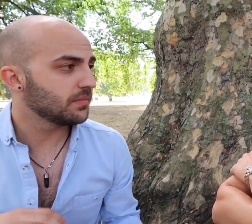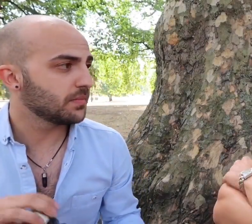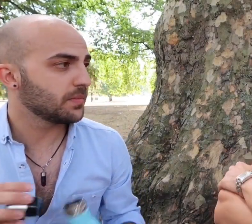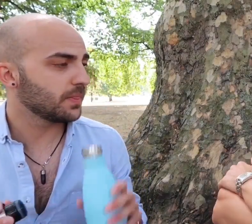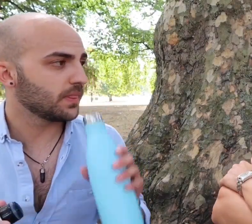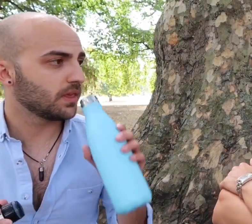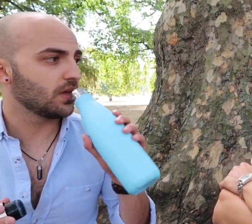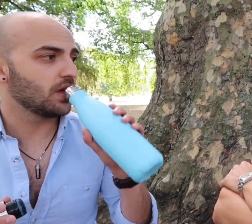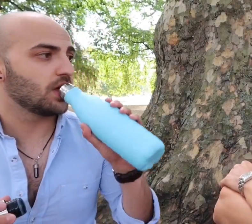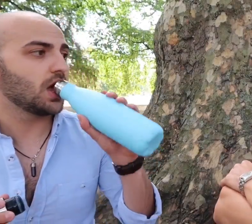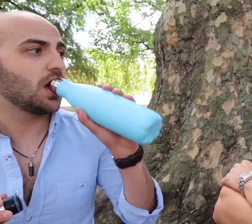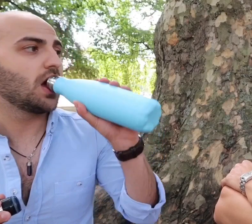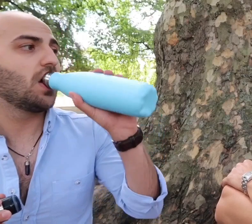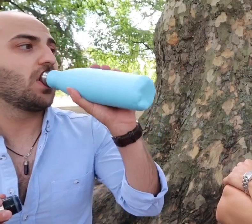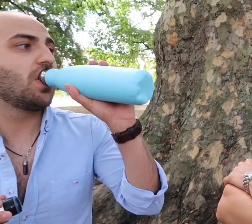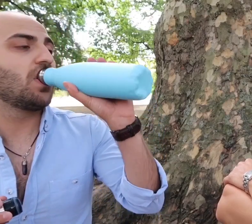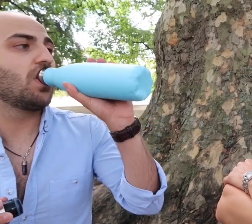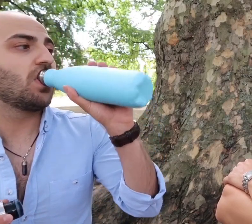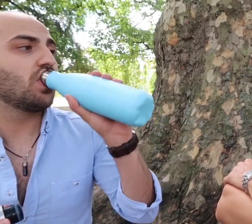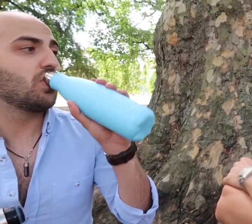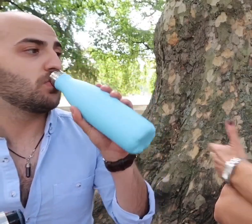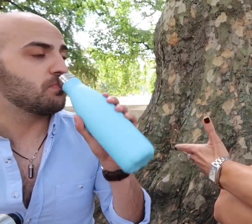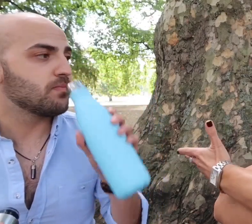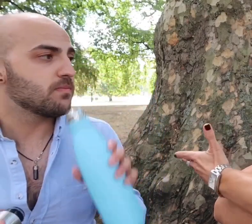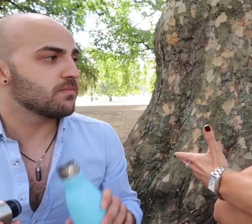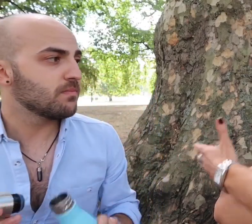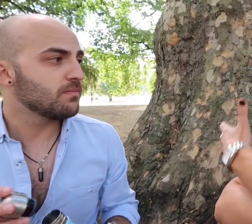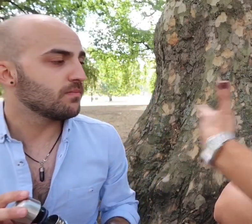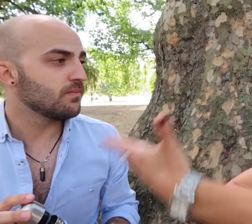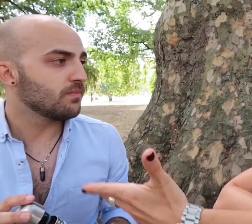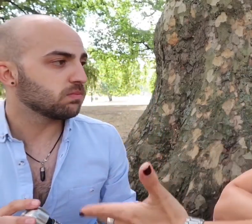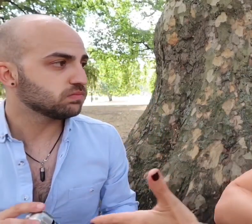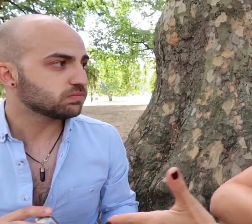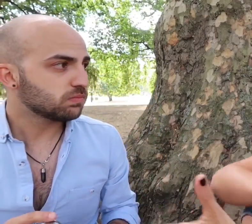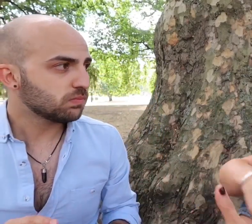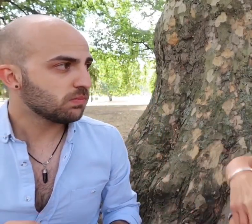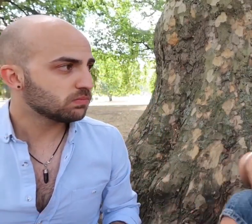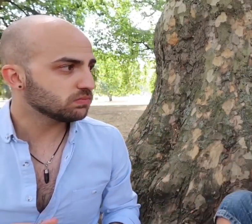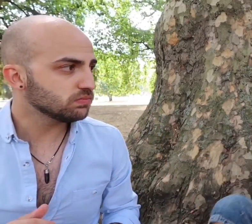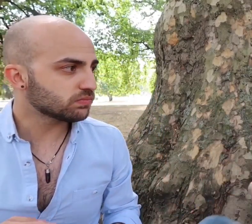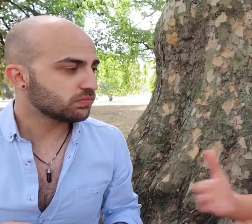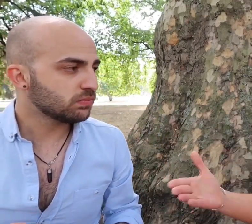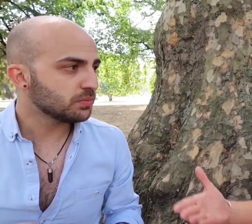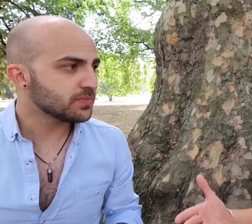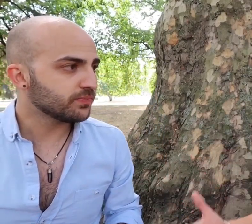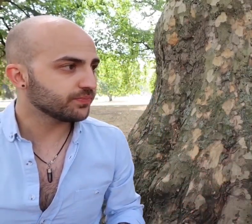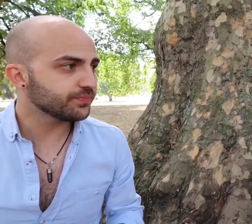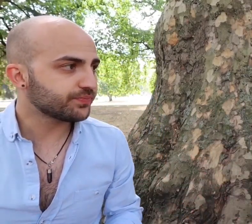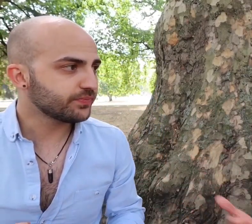of counter argue that or disagree with it you saying it now in clear terms it